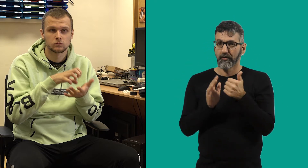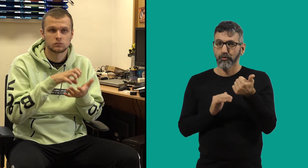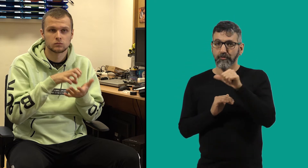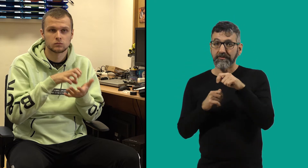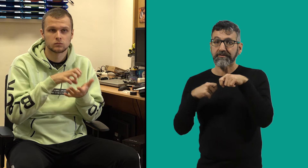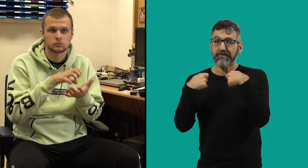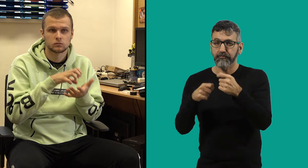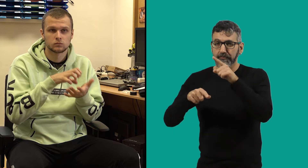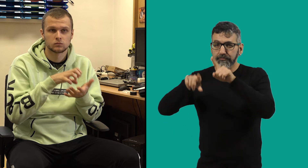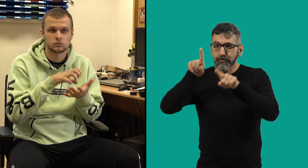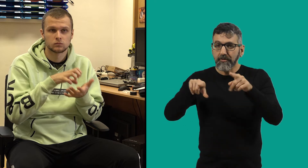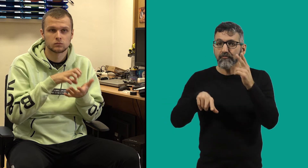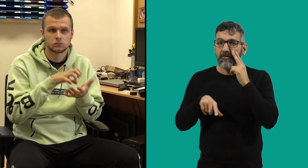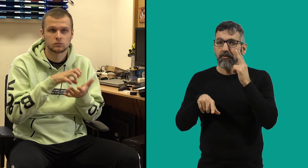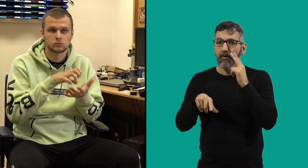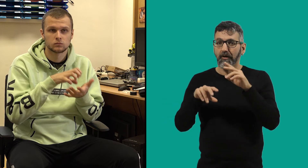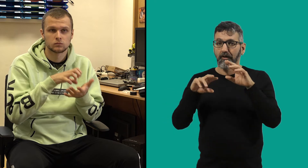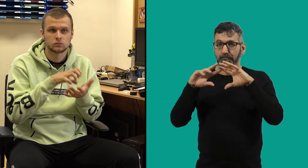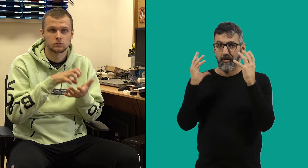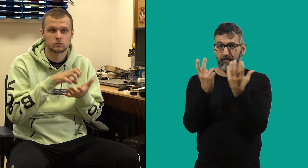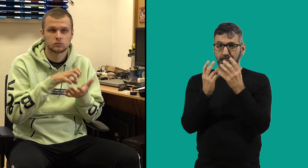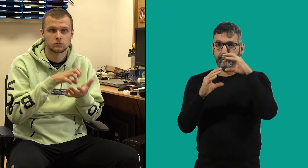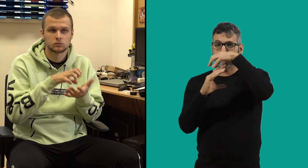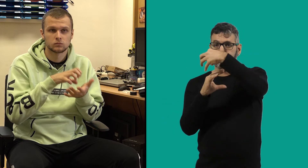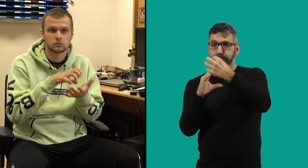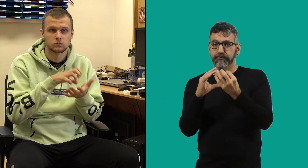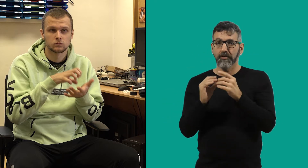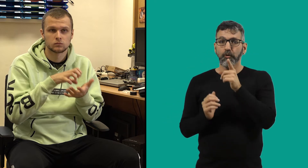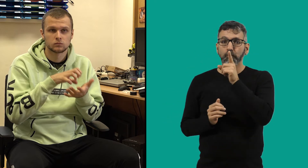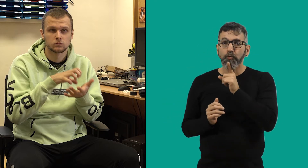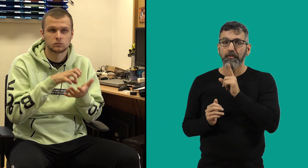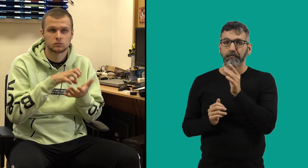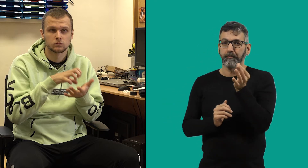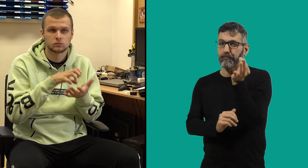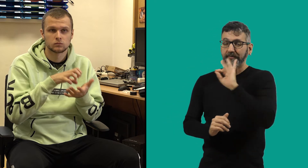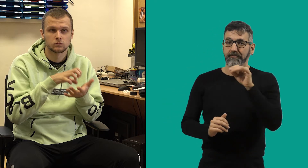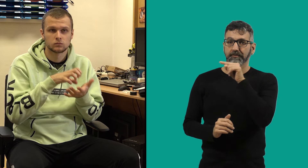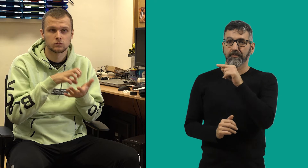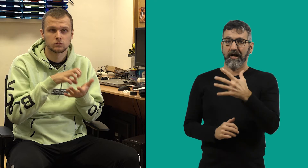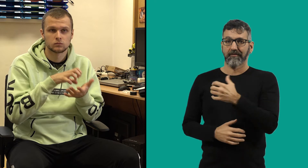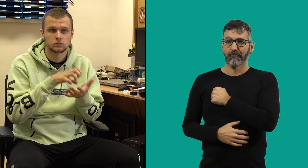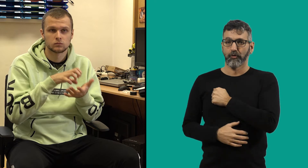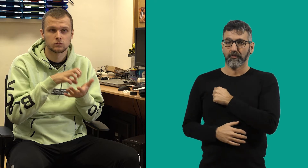What’s more, there are various companies around the world and only the best will succeed.